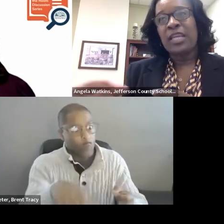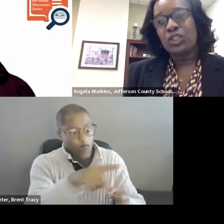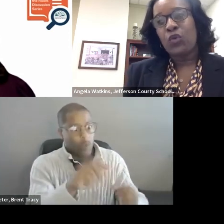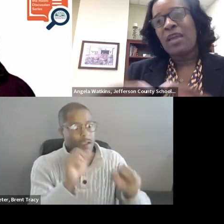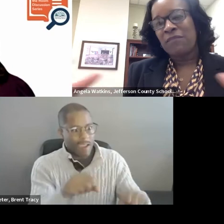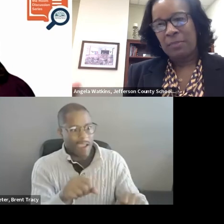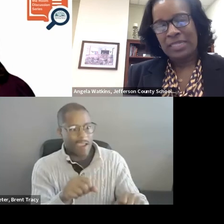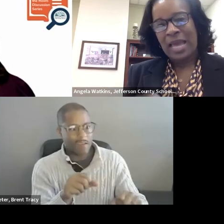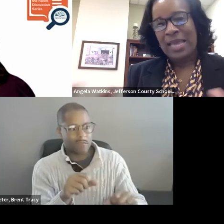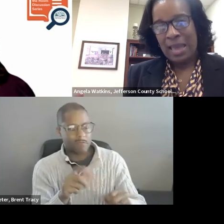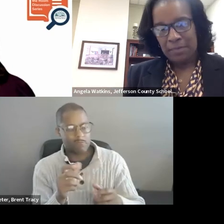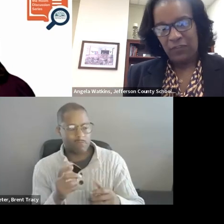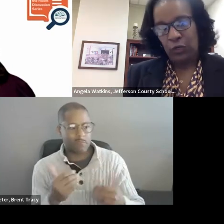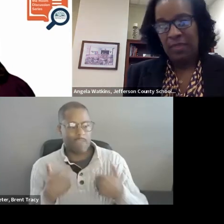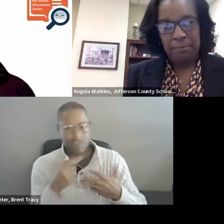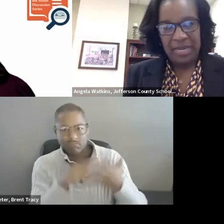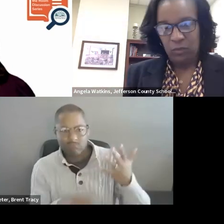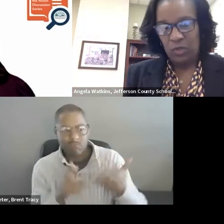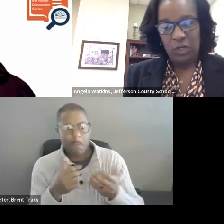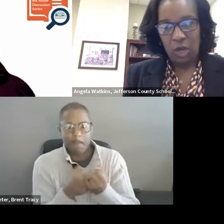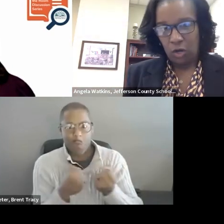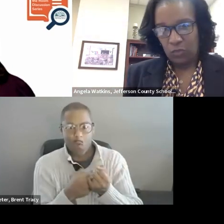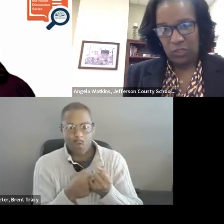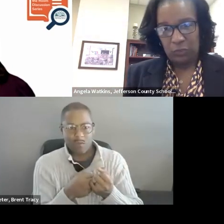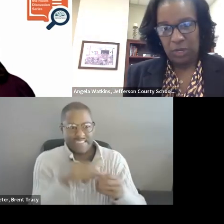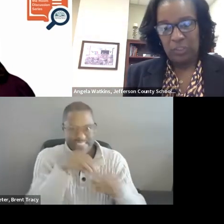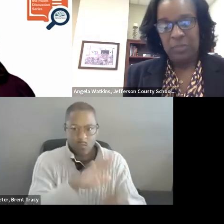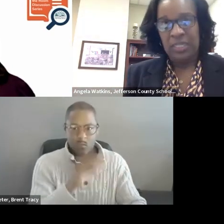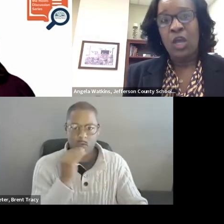They show that family like atmosphere in that meeting when they are talking to those parents.